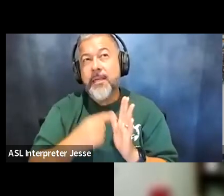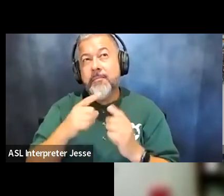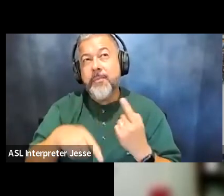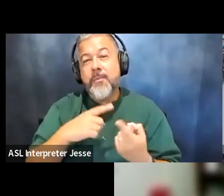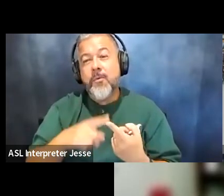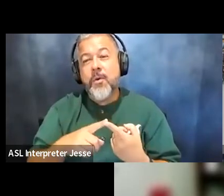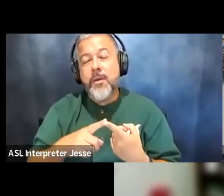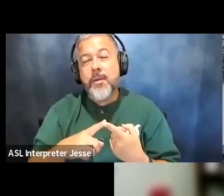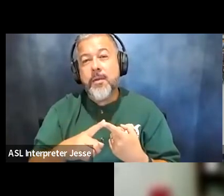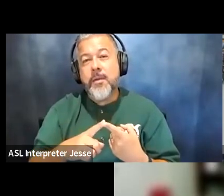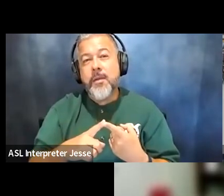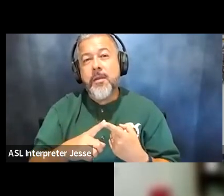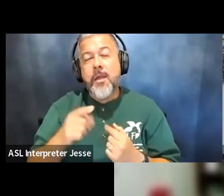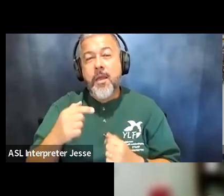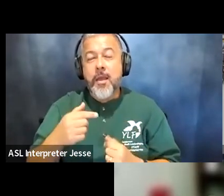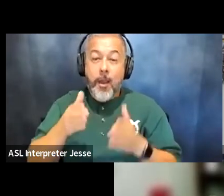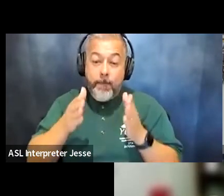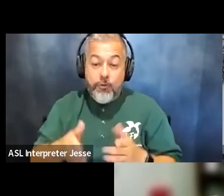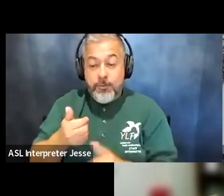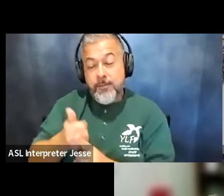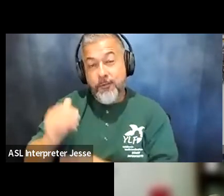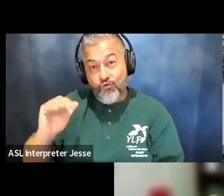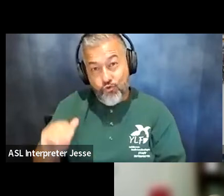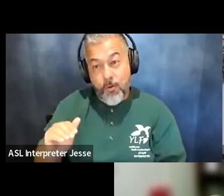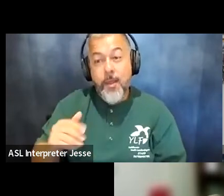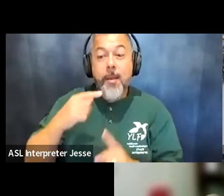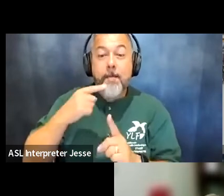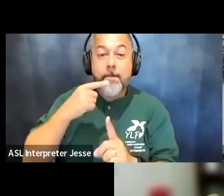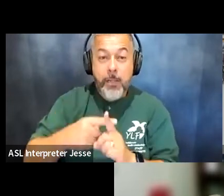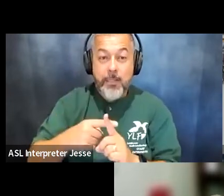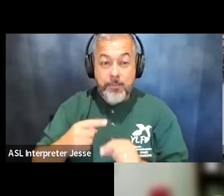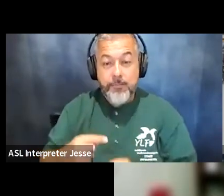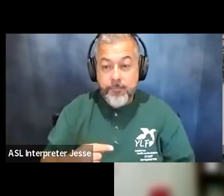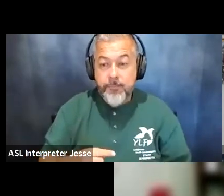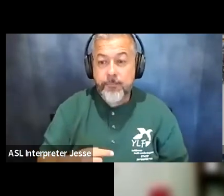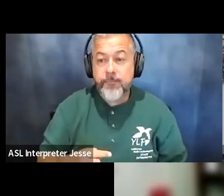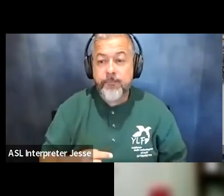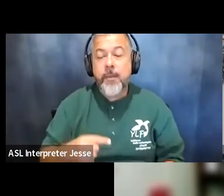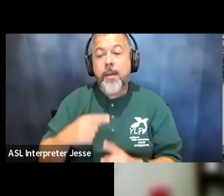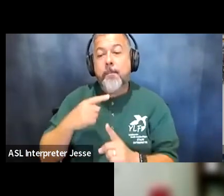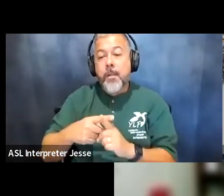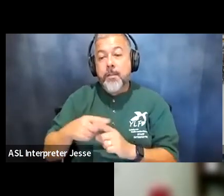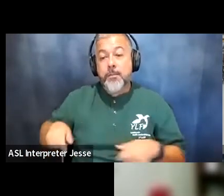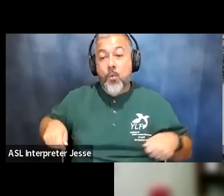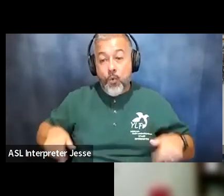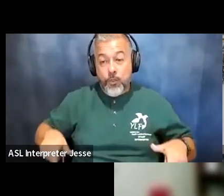you're short and in a wheelchair sometimes it throws people even more so i had professors